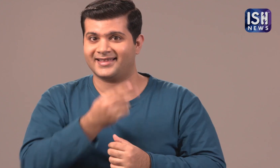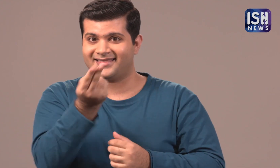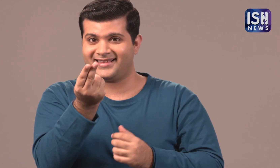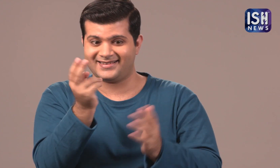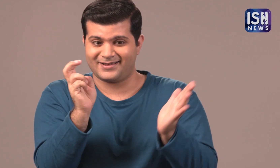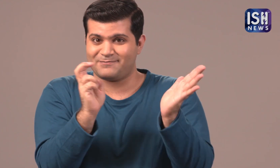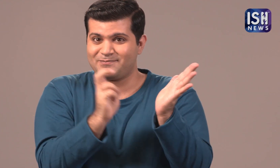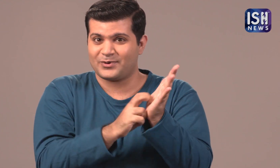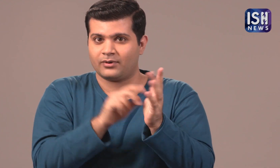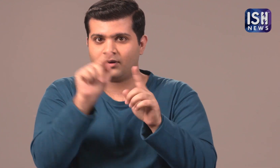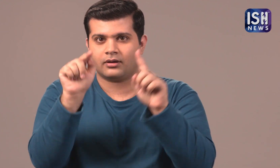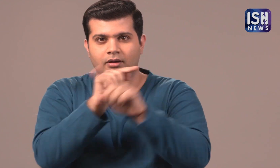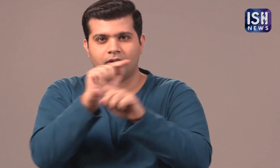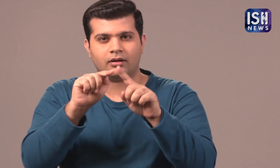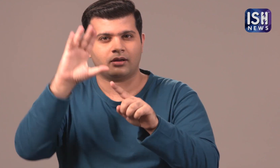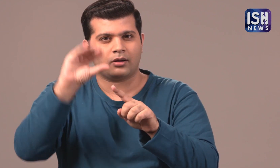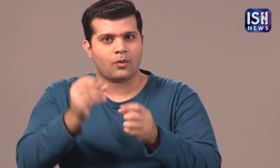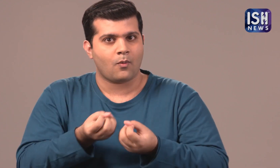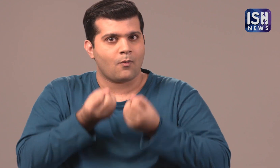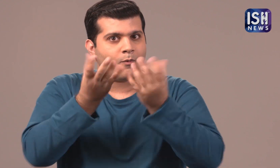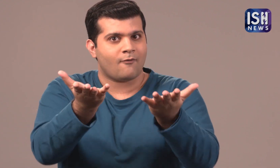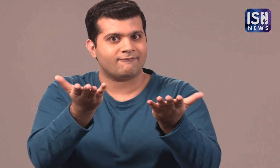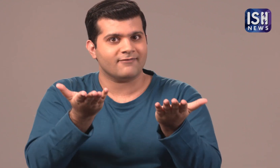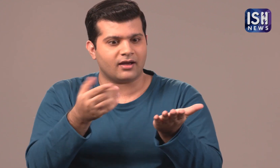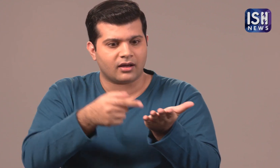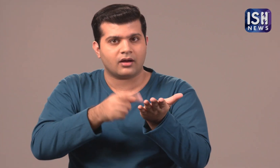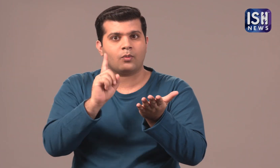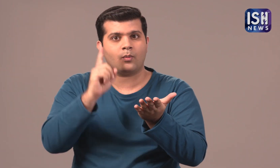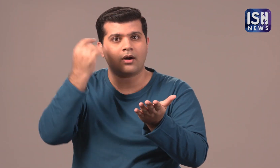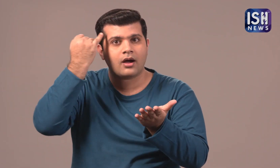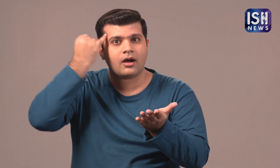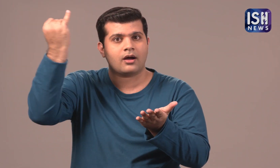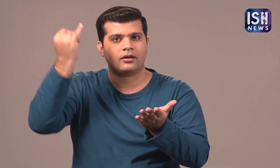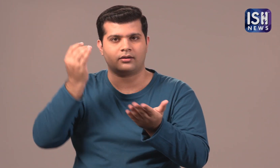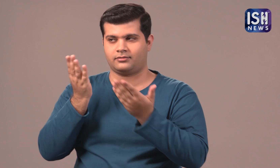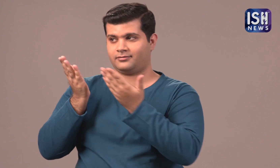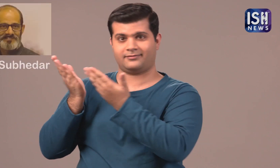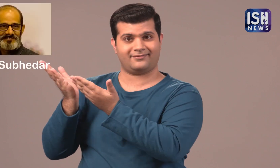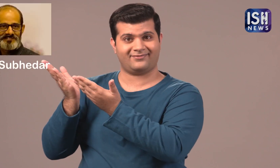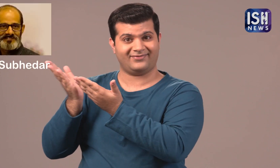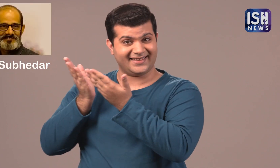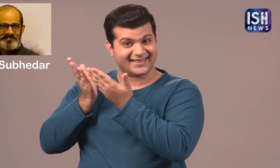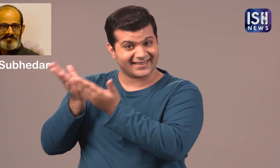When you book the ticket there is a special discount offer! Who's idea was this? Well, it was him!